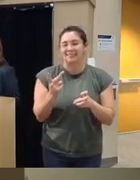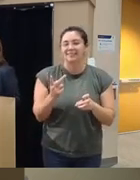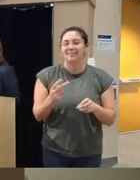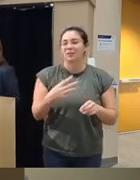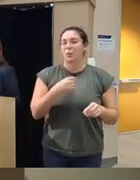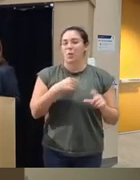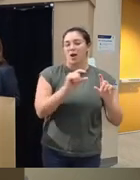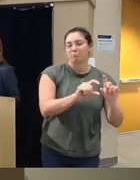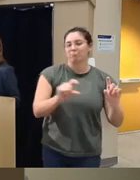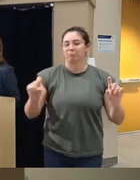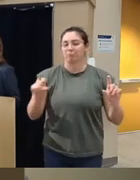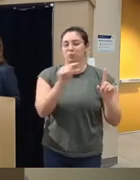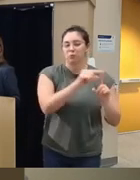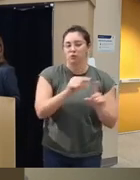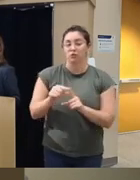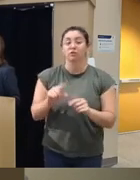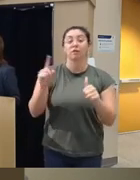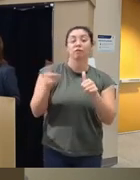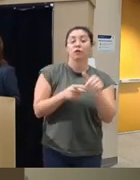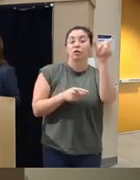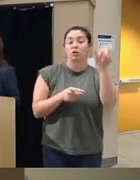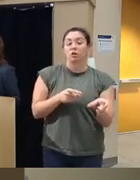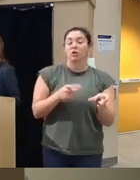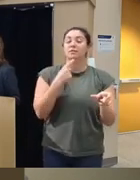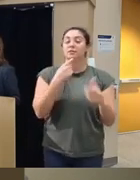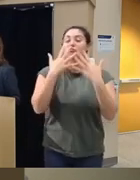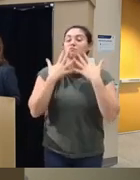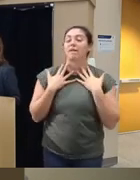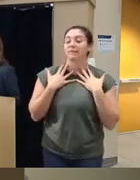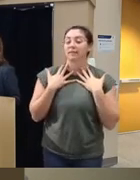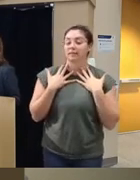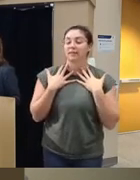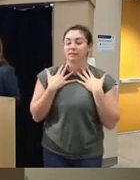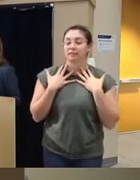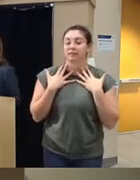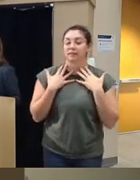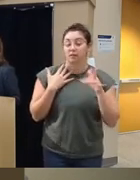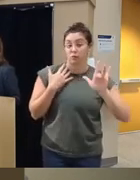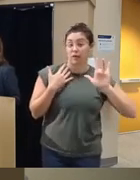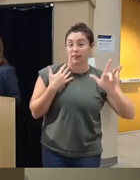I apologize for that but the first bar chart says Cravings so if you were to check click on that bar